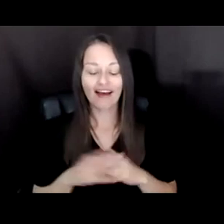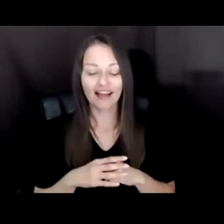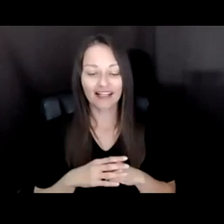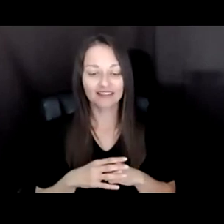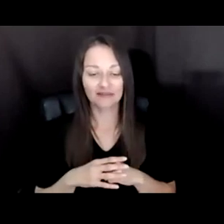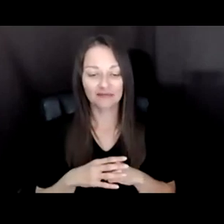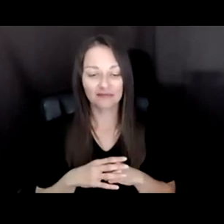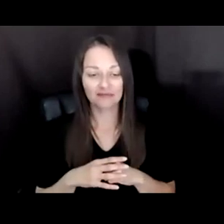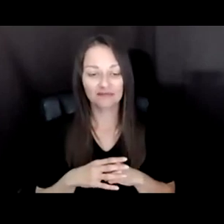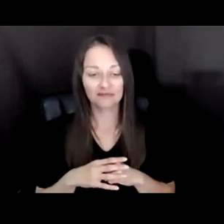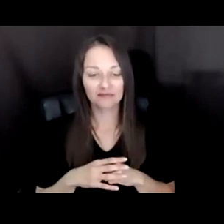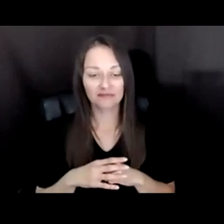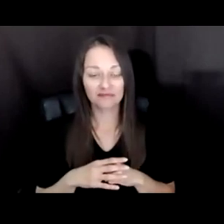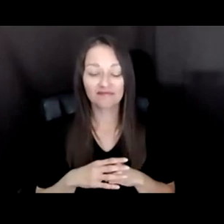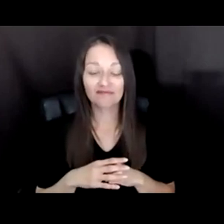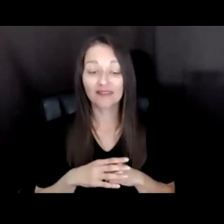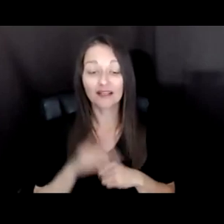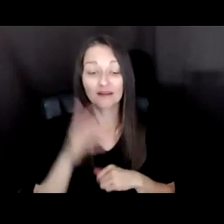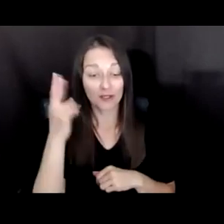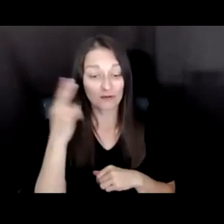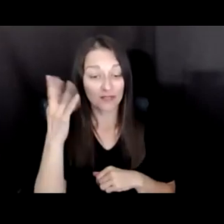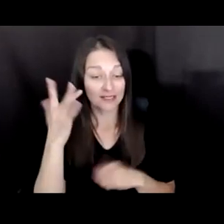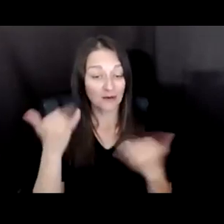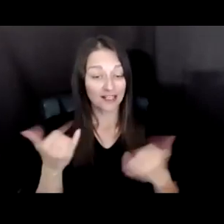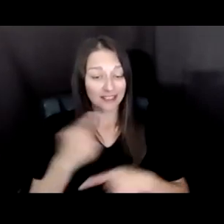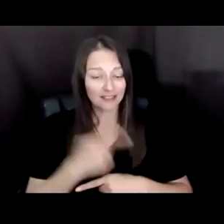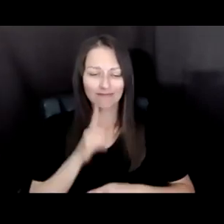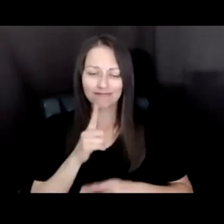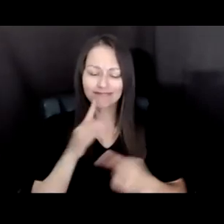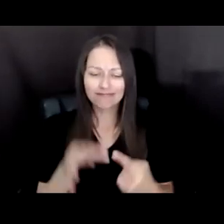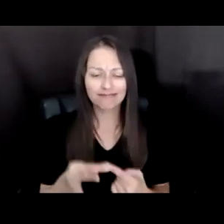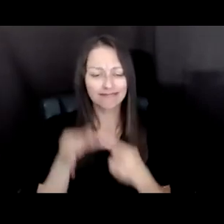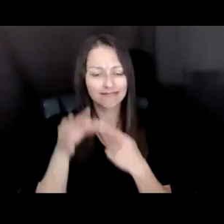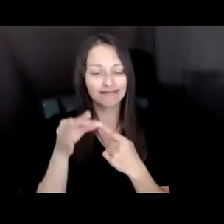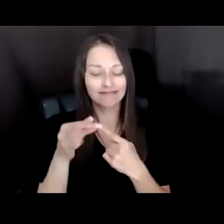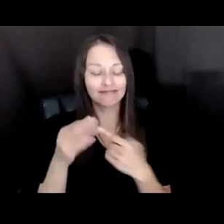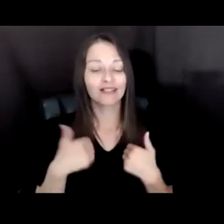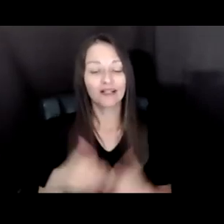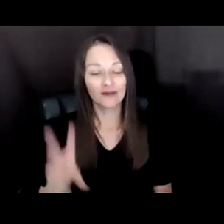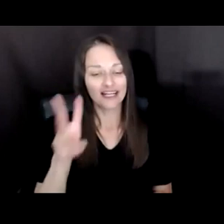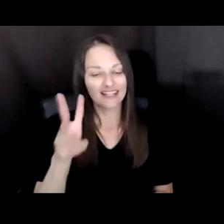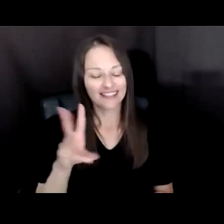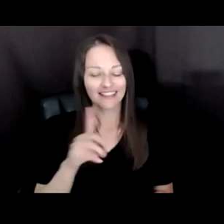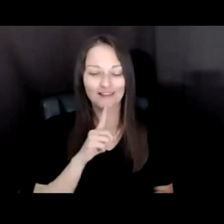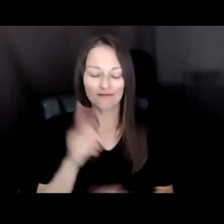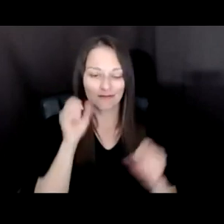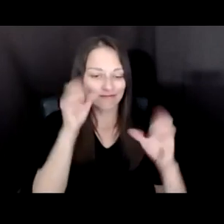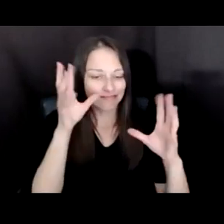MAKES TODAY SO SPECIAL IS THAT WE HAVE PAIRED SIX EXTRAORDINARY ARTISTS AND PRACTITIONERS IN THREE